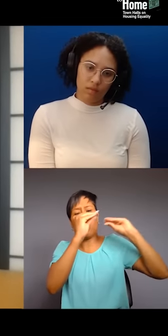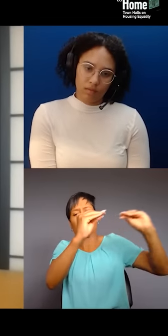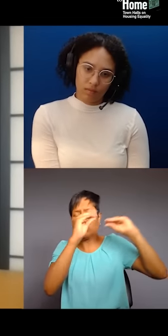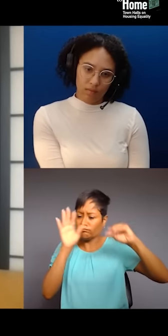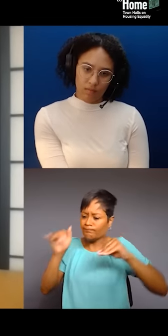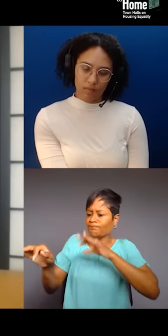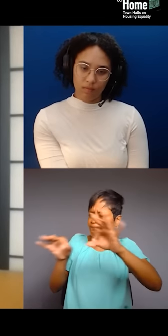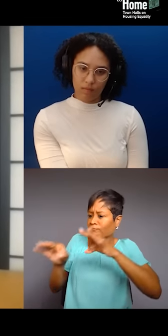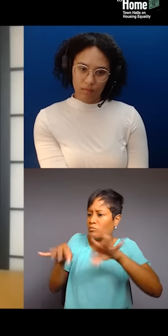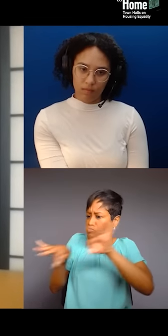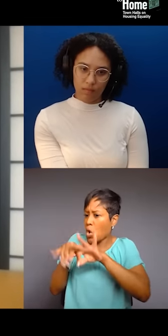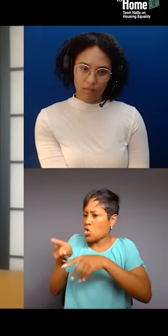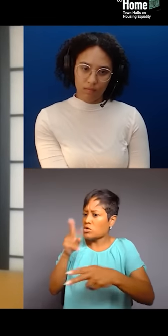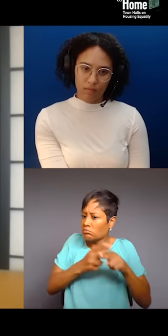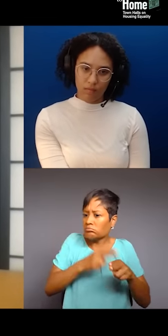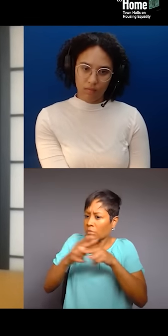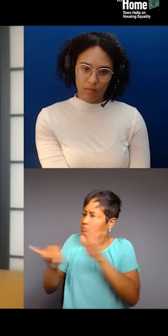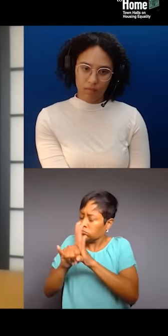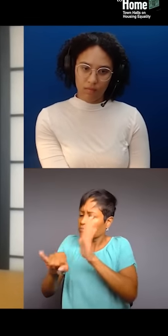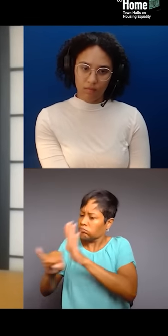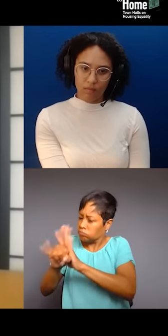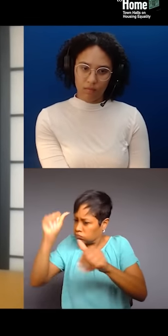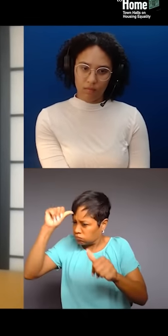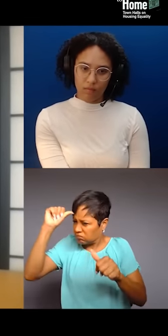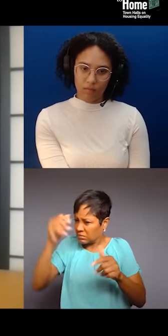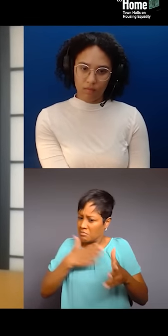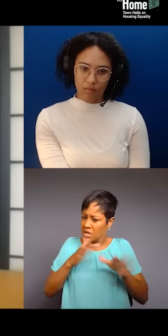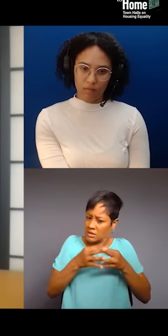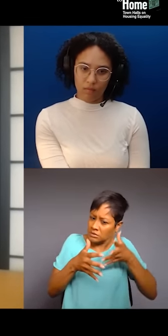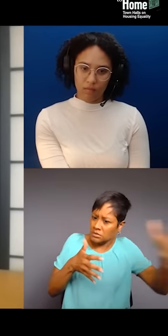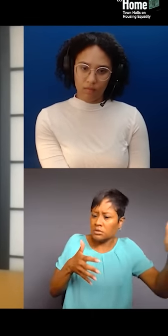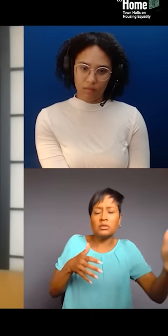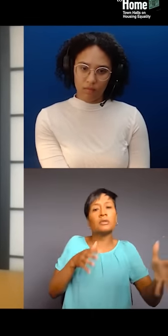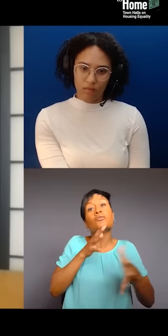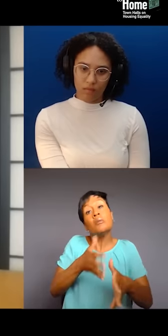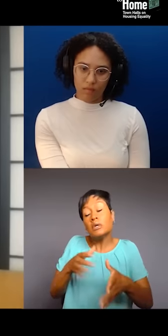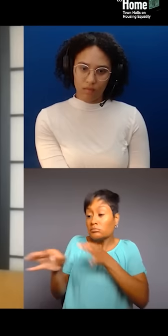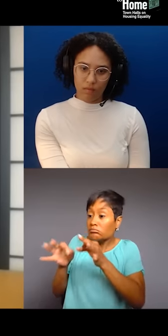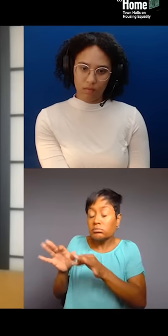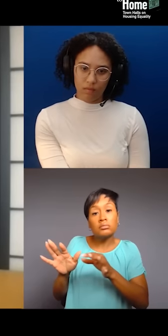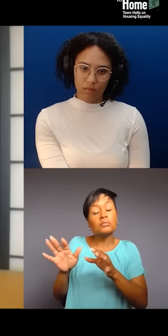You know, she was like very big on teaching me about our Afro native histories.